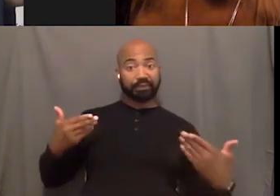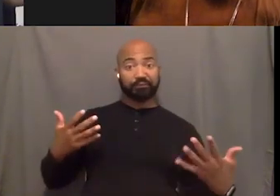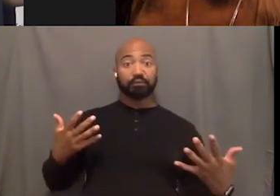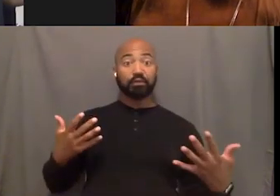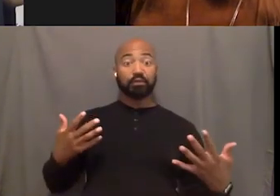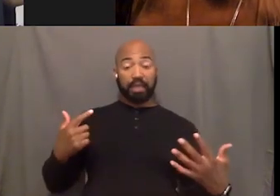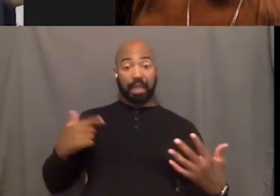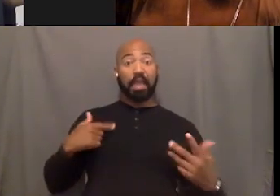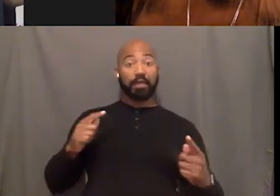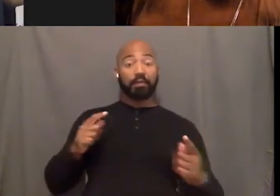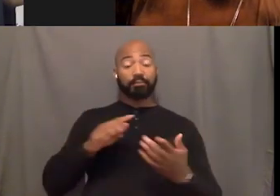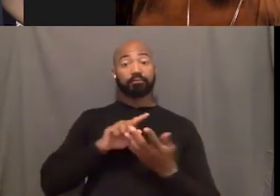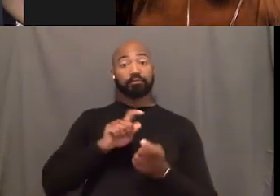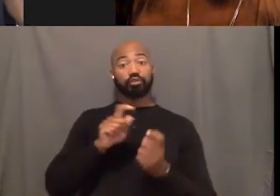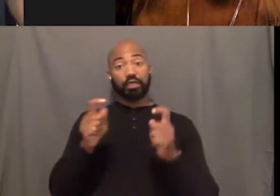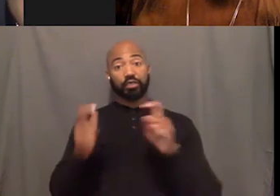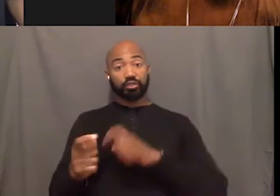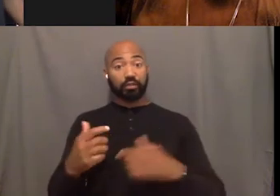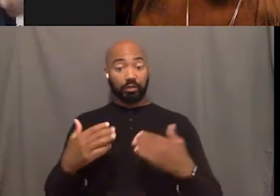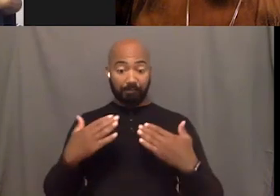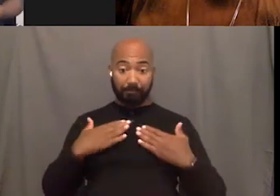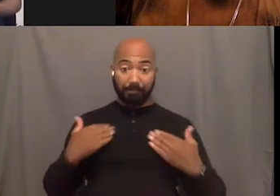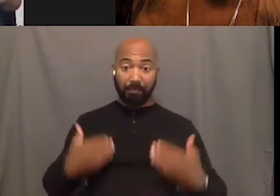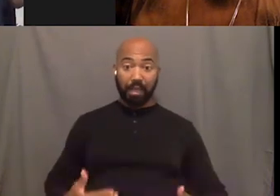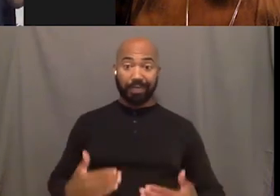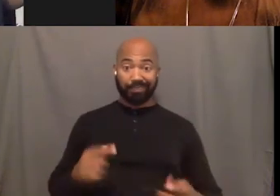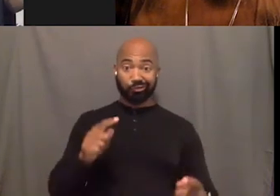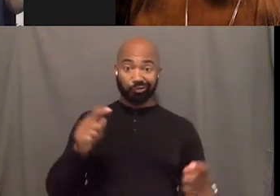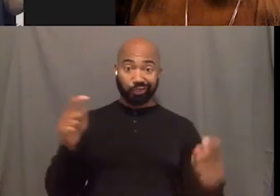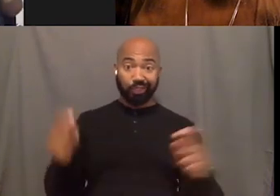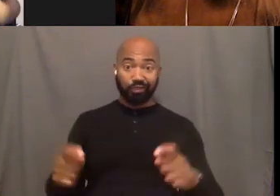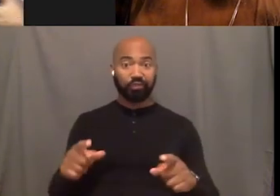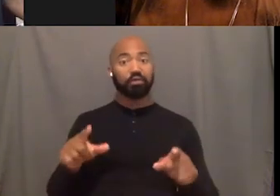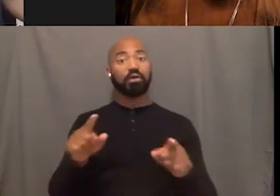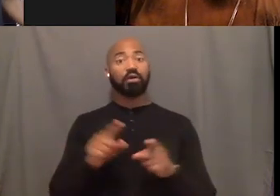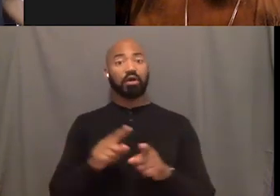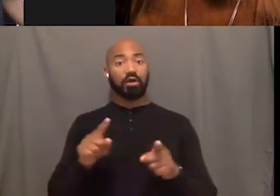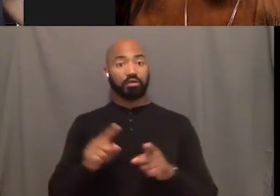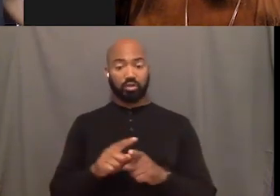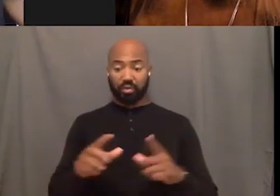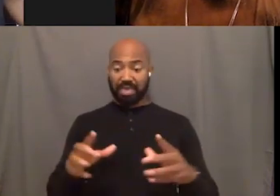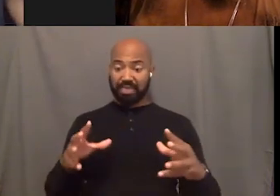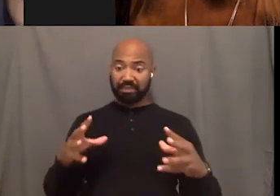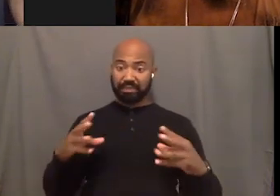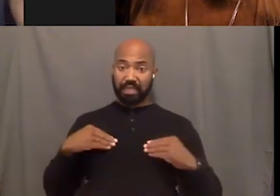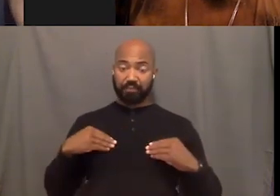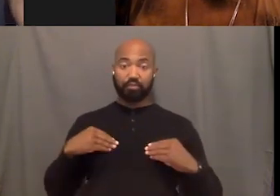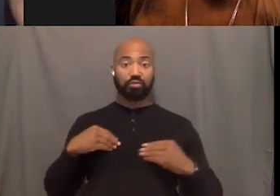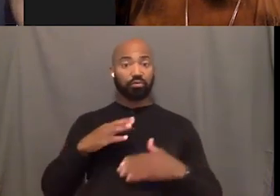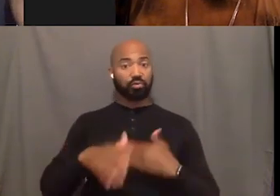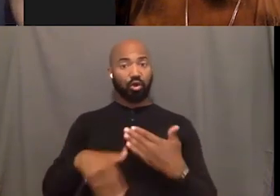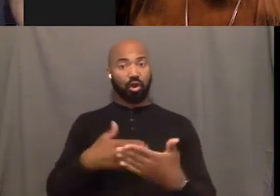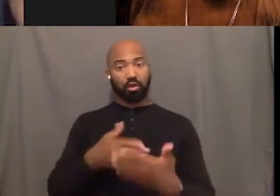and my body's changing and accepting all of you. So accepting that